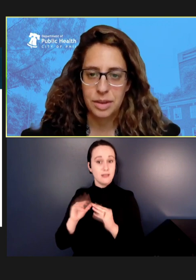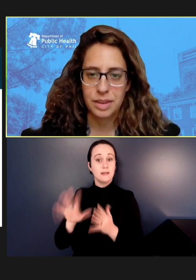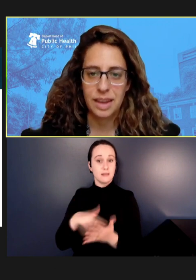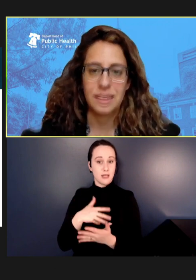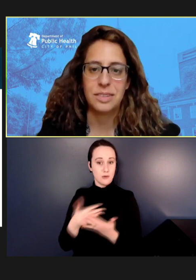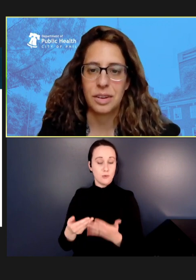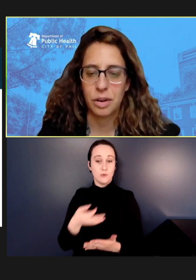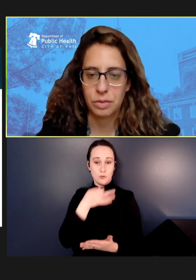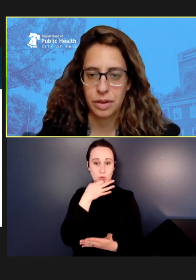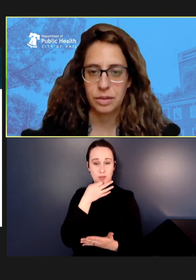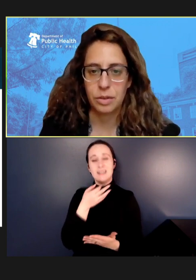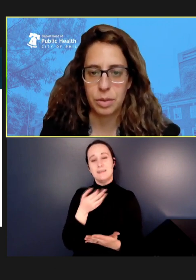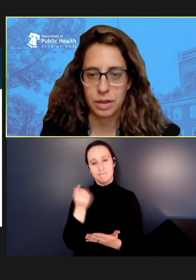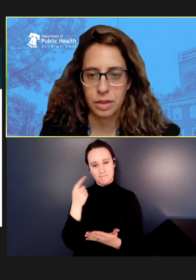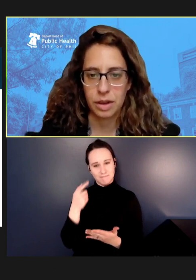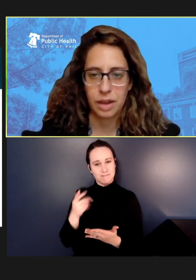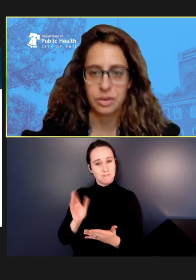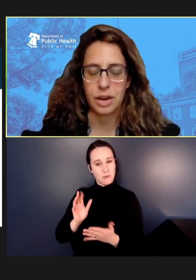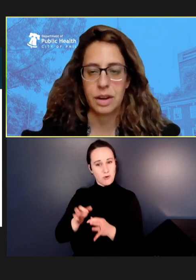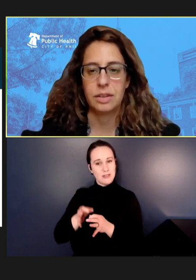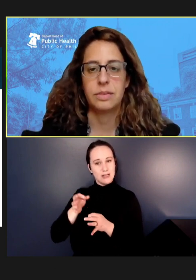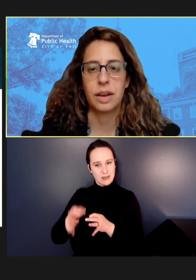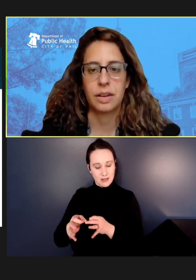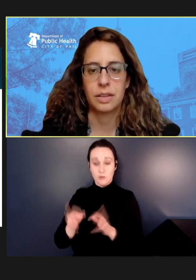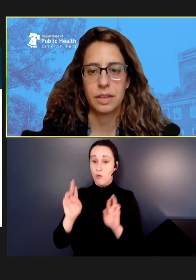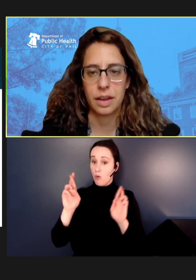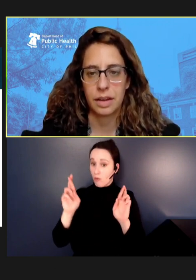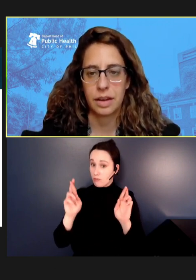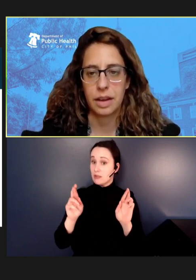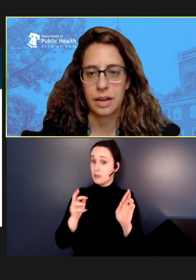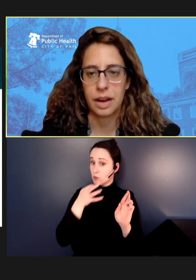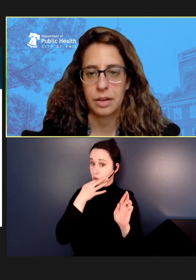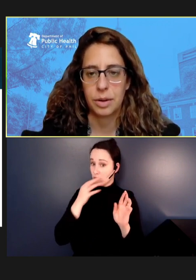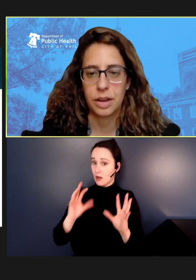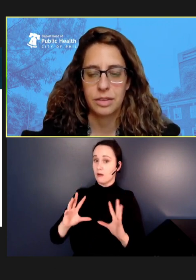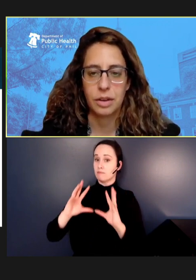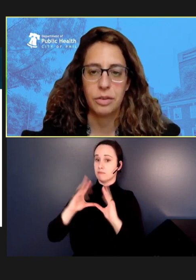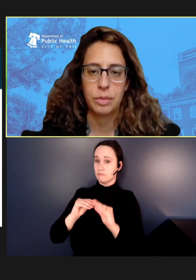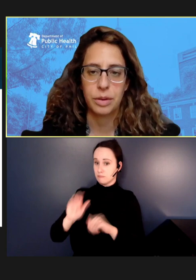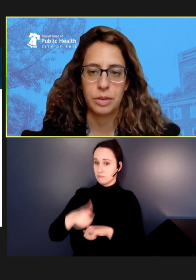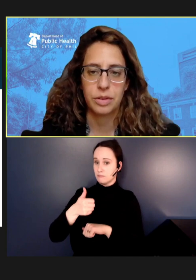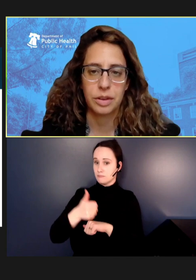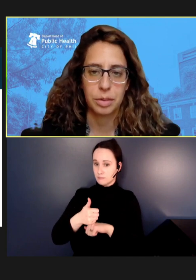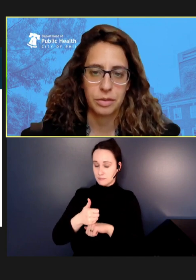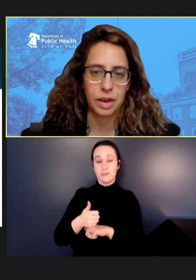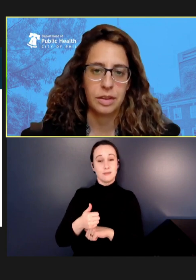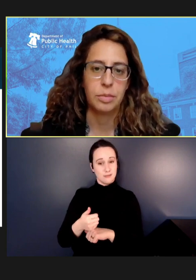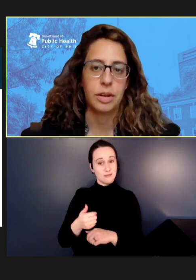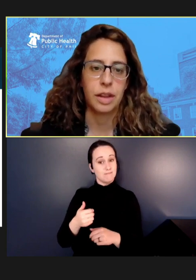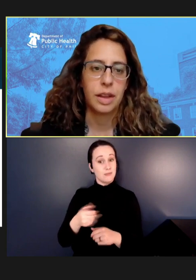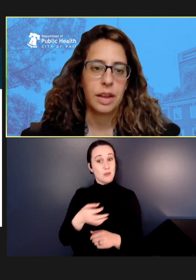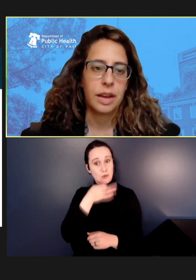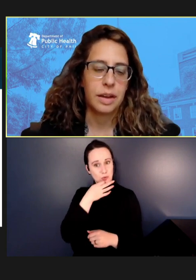delayed. So, hopefully, it will be long after our outbreak is over, but it will still be valuable.